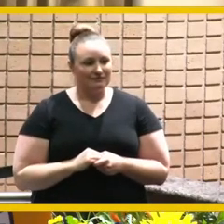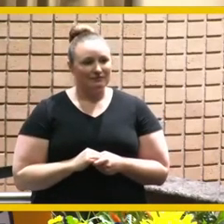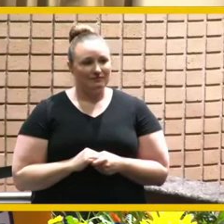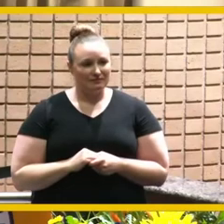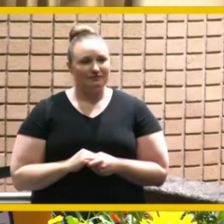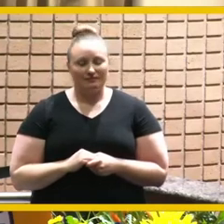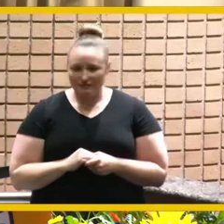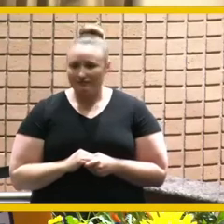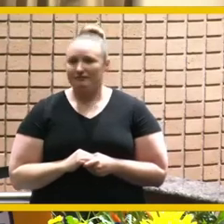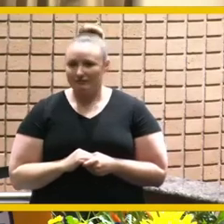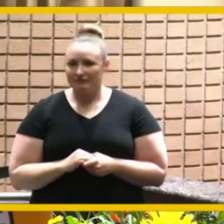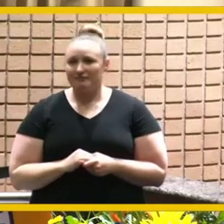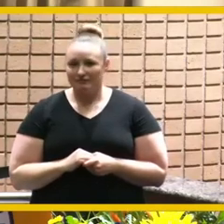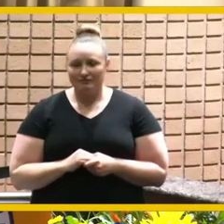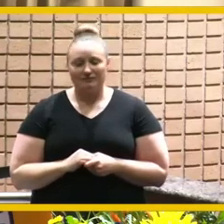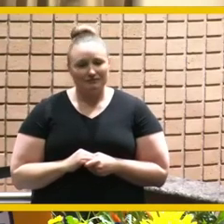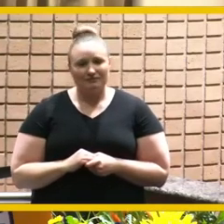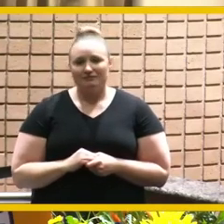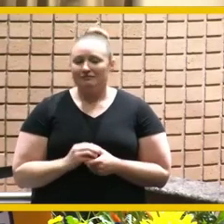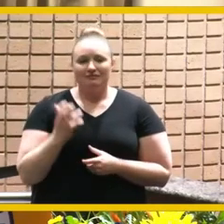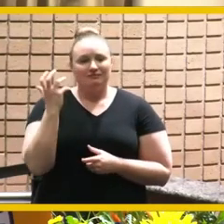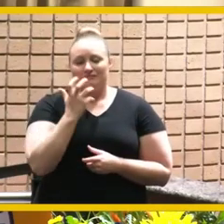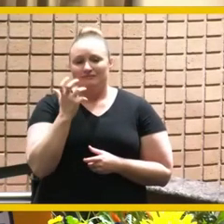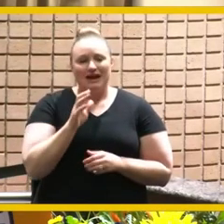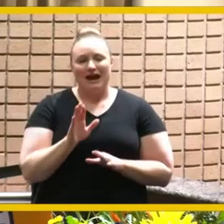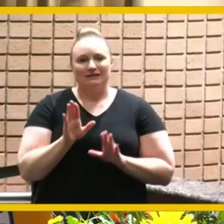it has been an adventure and i love adventure